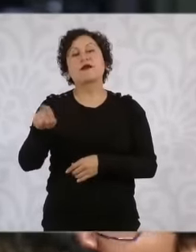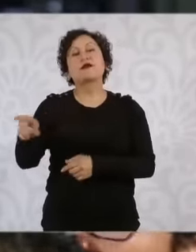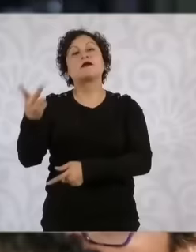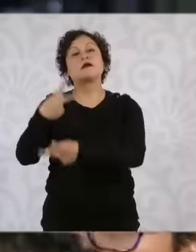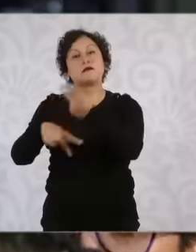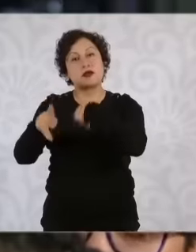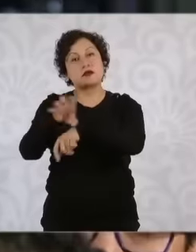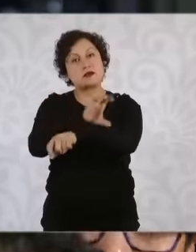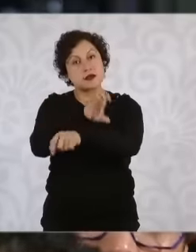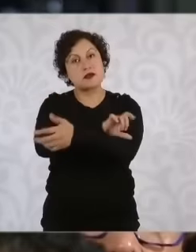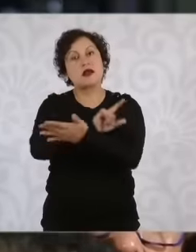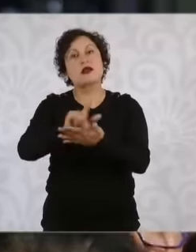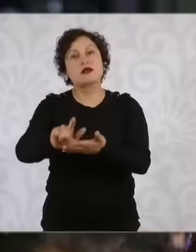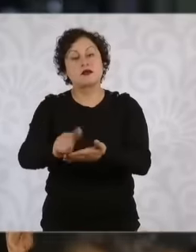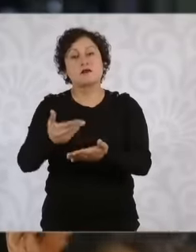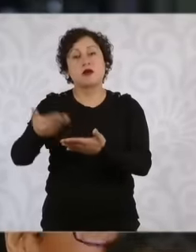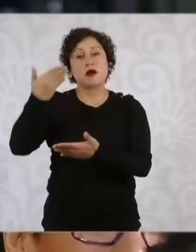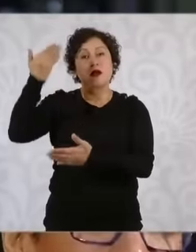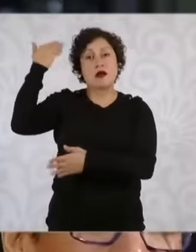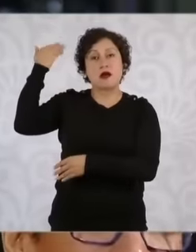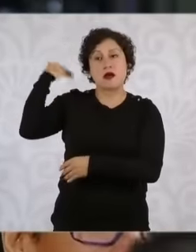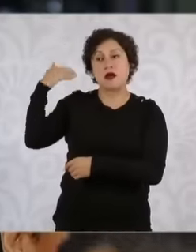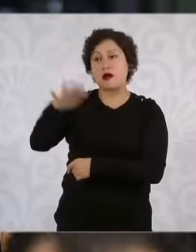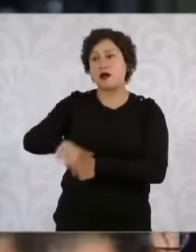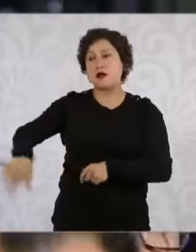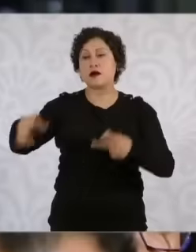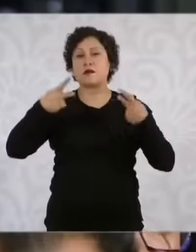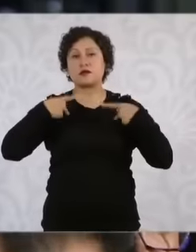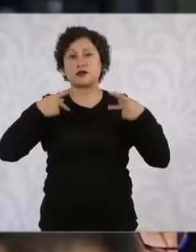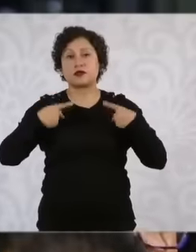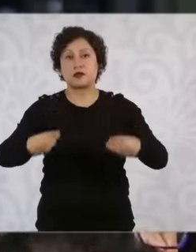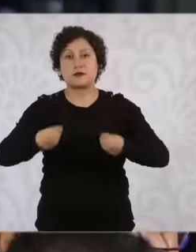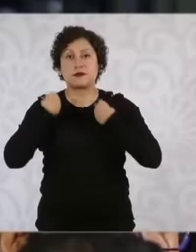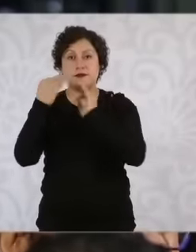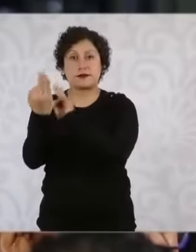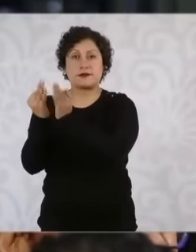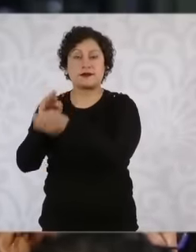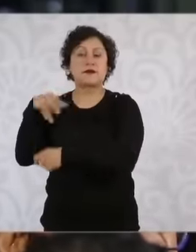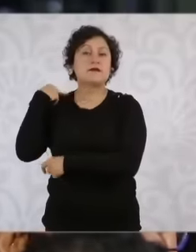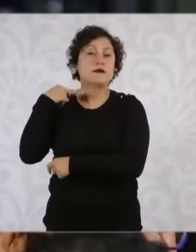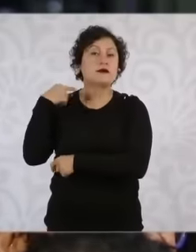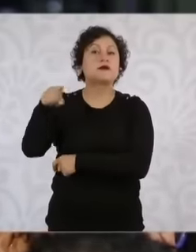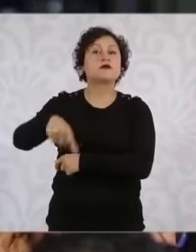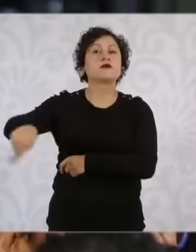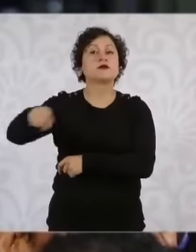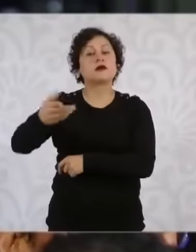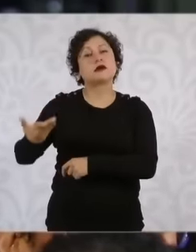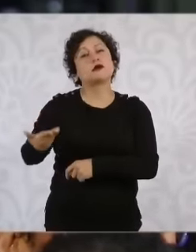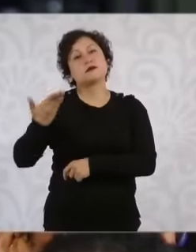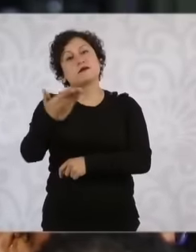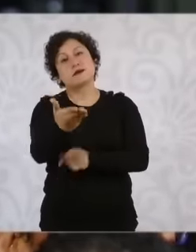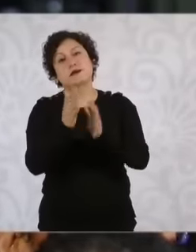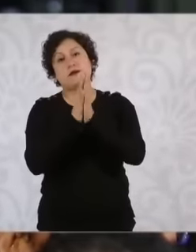the requests of the people of Veracruz is to adjust the tabulator and have